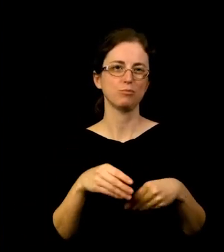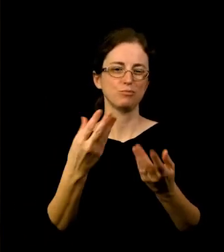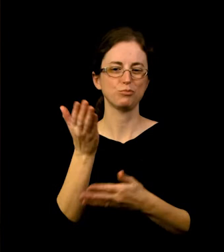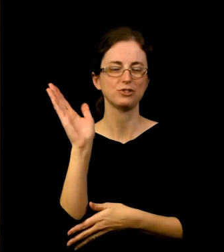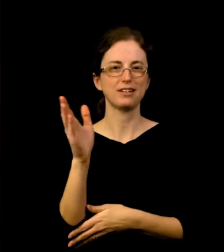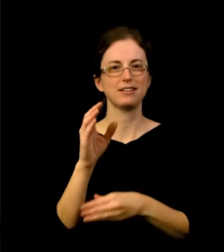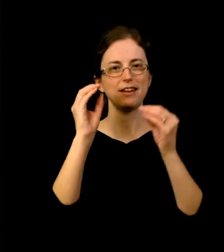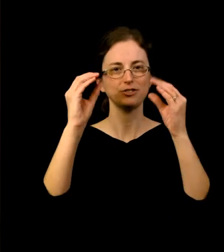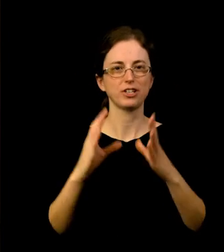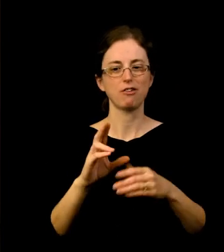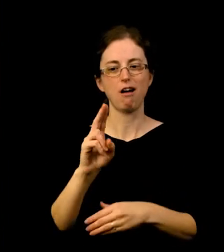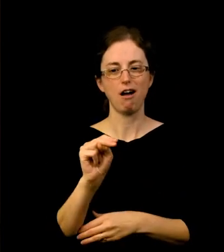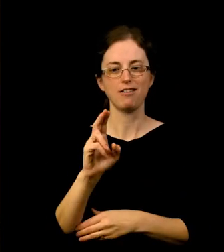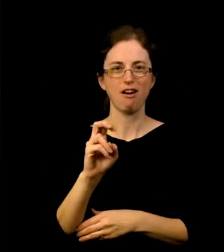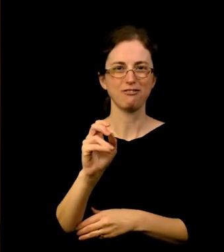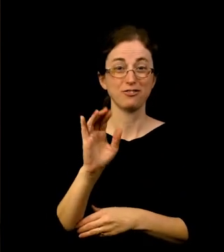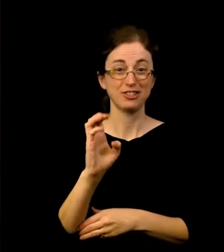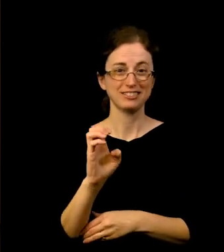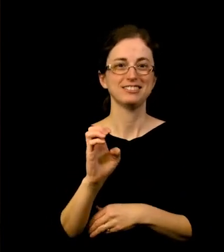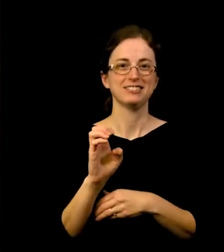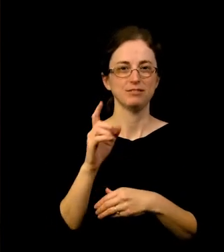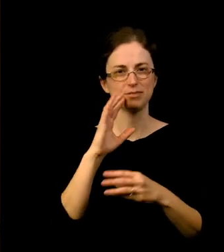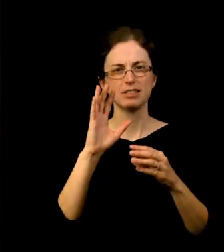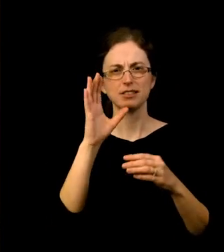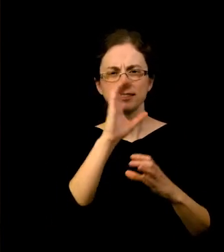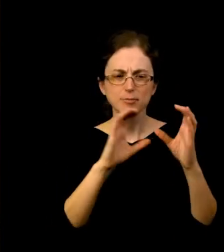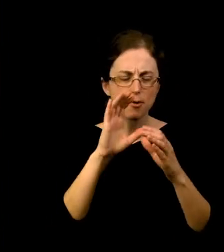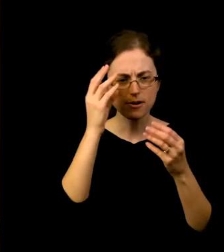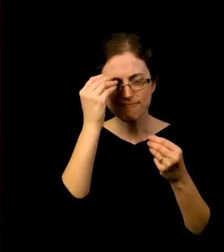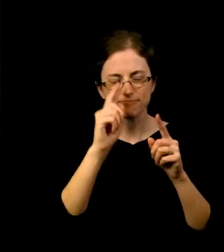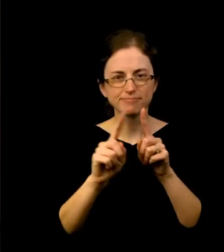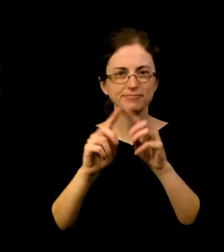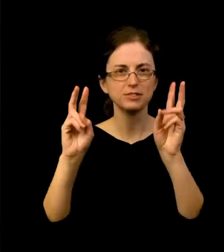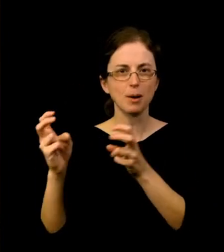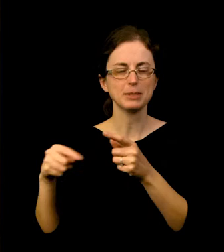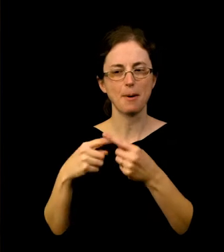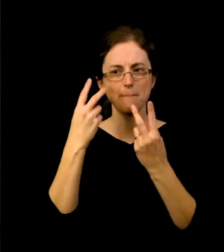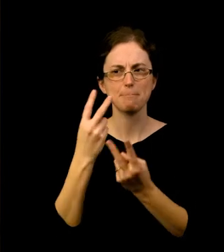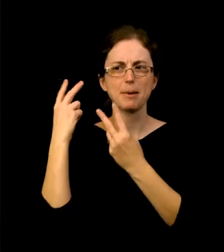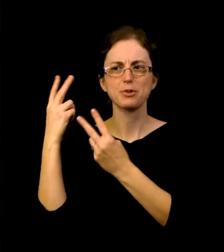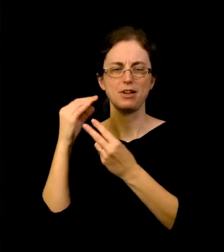that explored topics of memory and public space. We wanted to give students and teachers